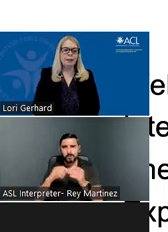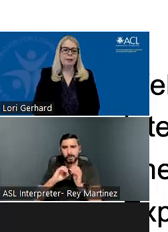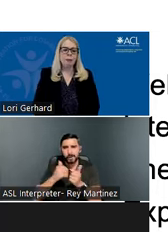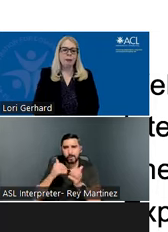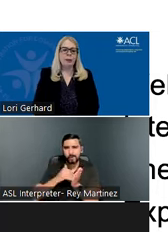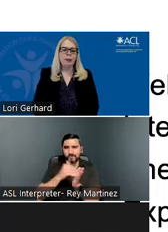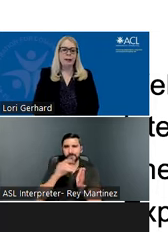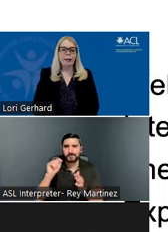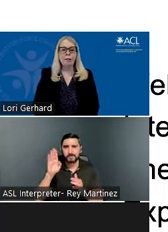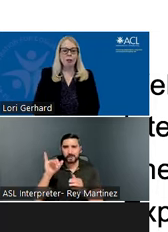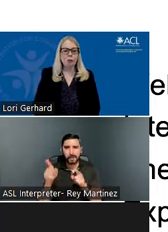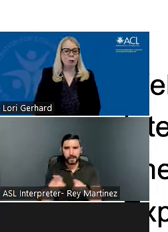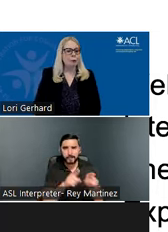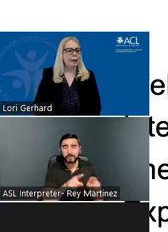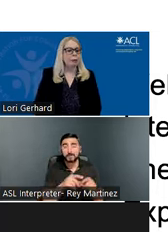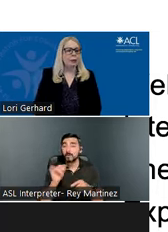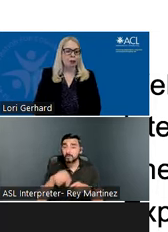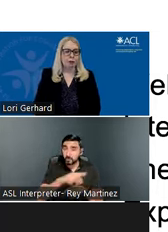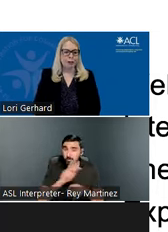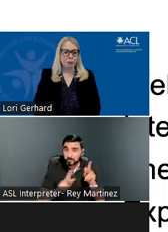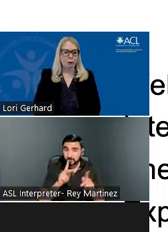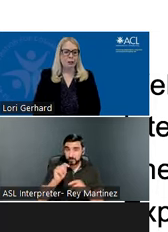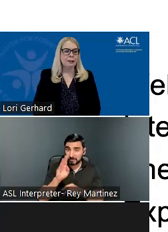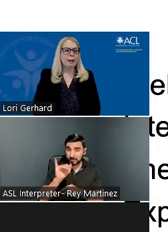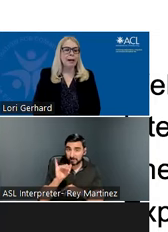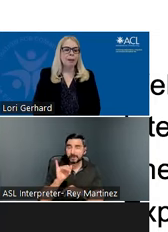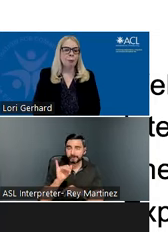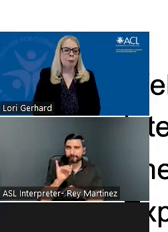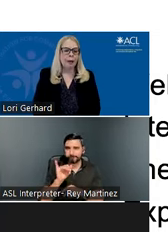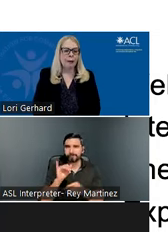instability that individuals with traumatic brain injury experience; and the programs,